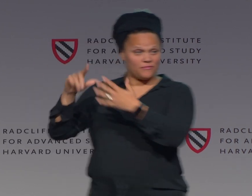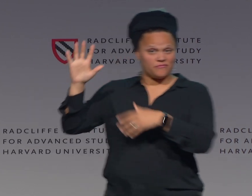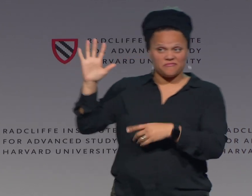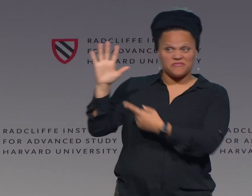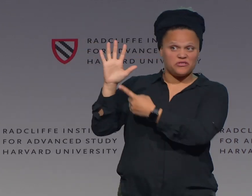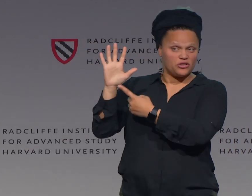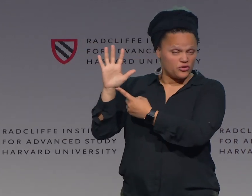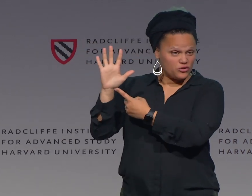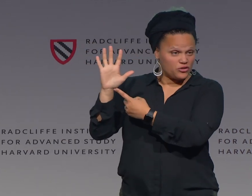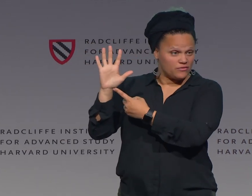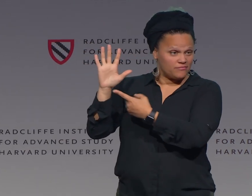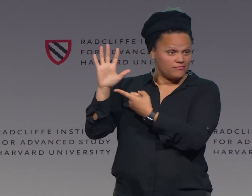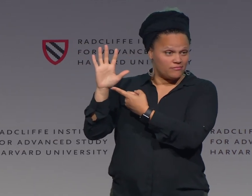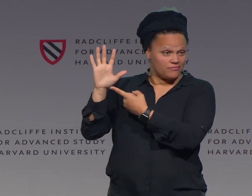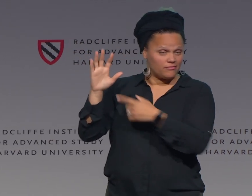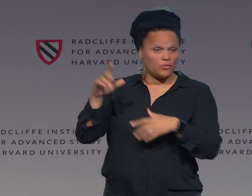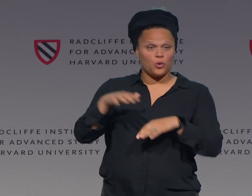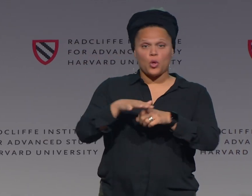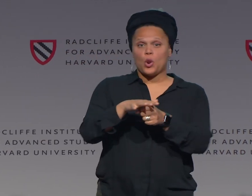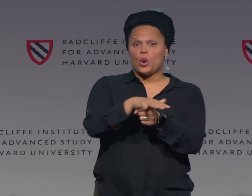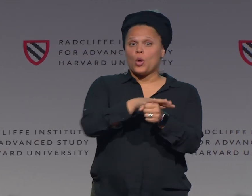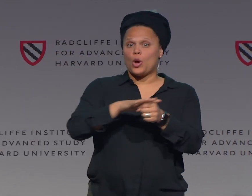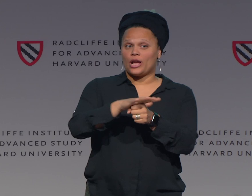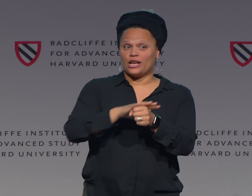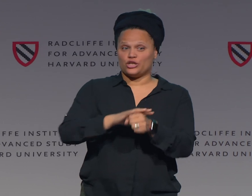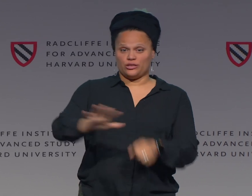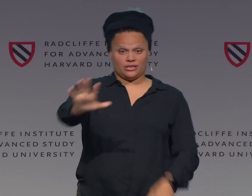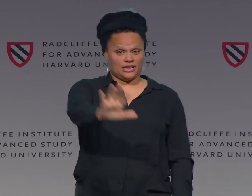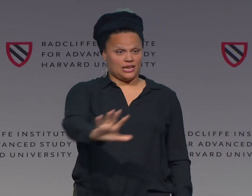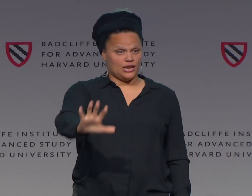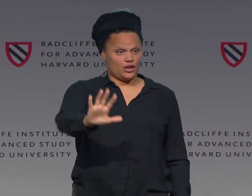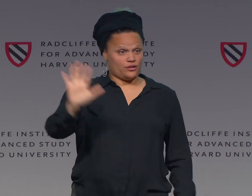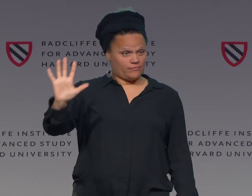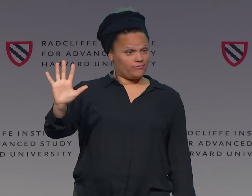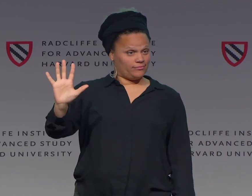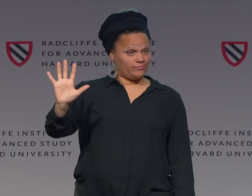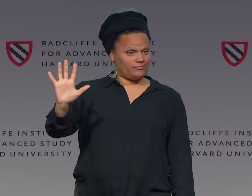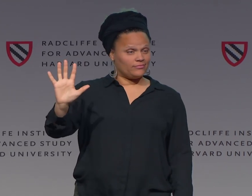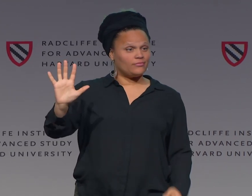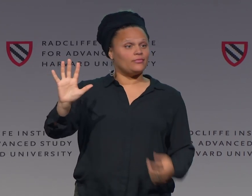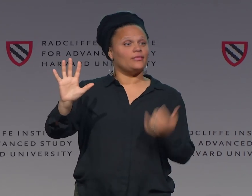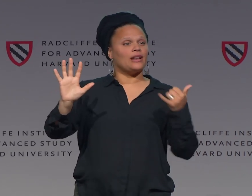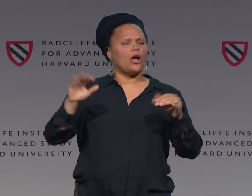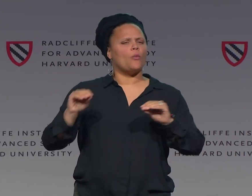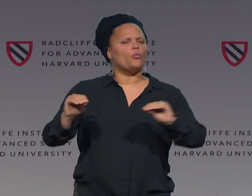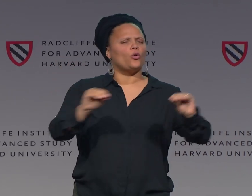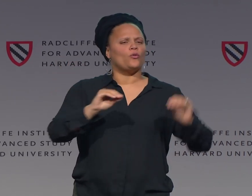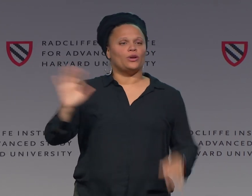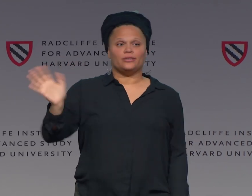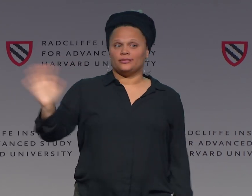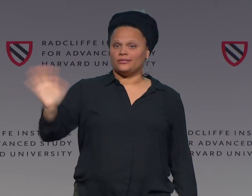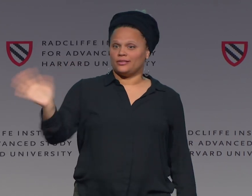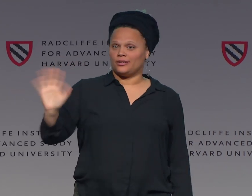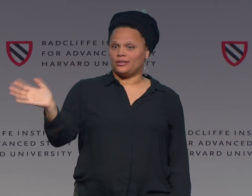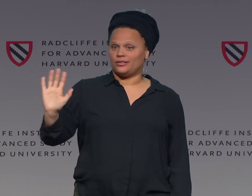So remember we have the hand shape, we have a location, and now we're going to put some movement to it.